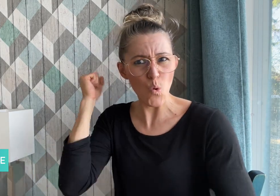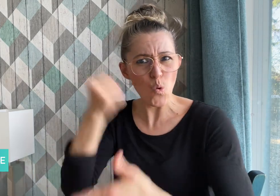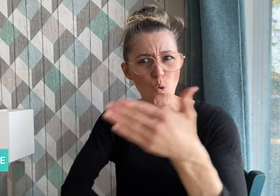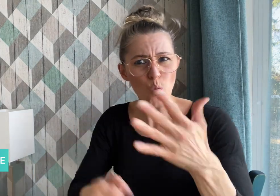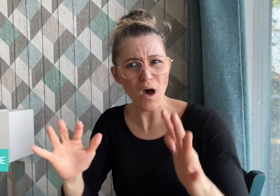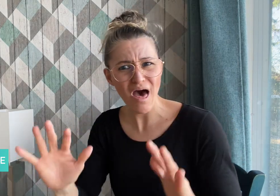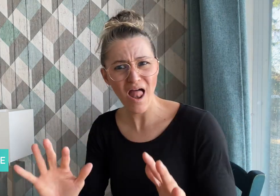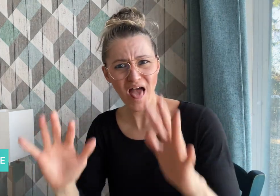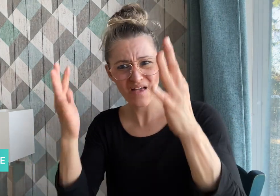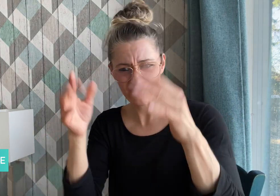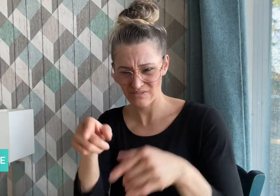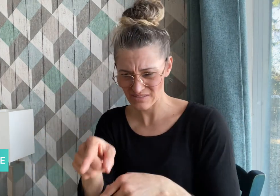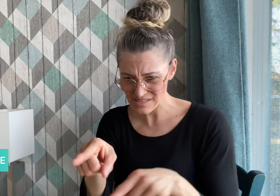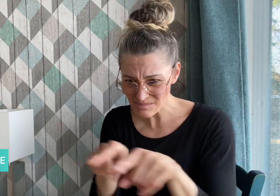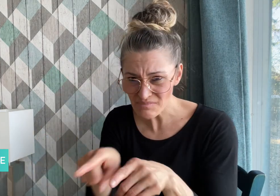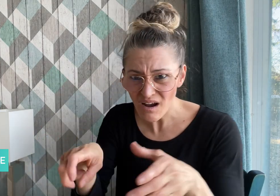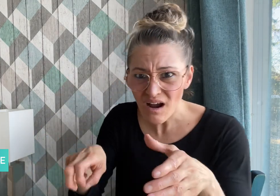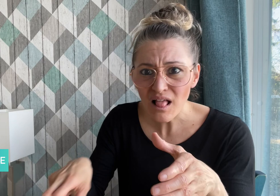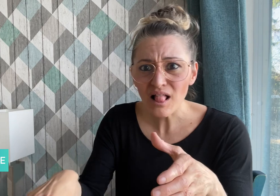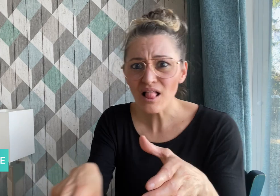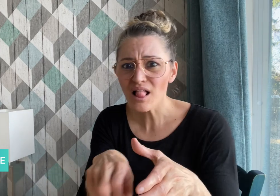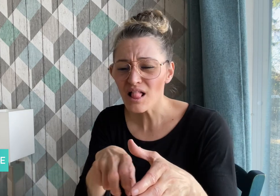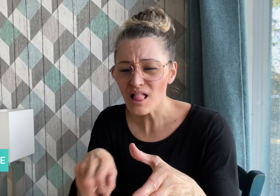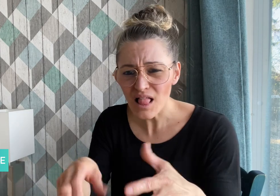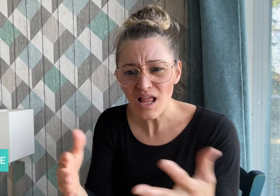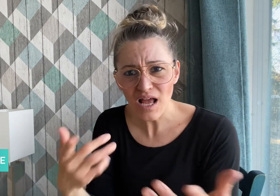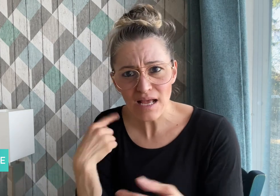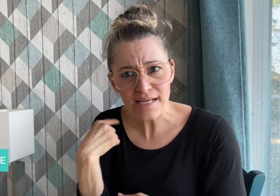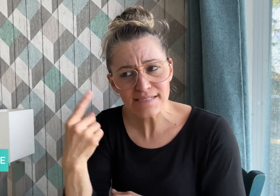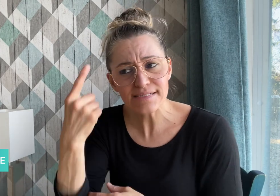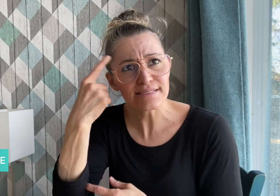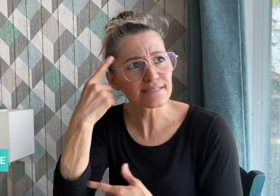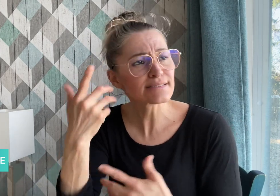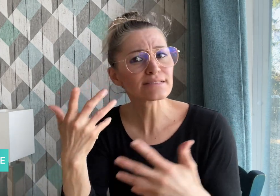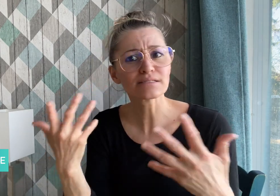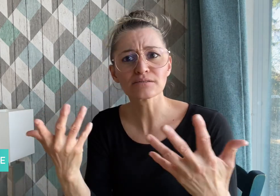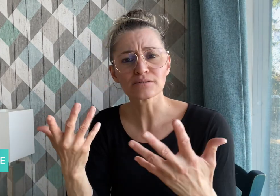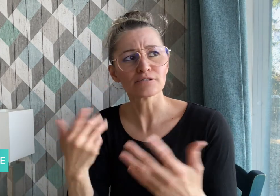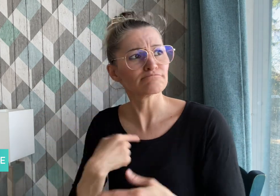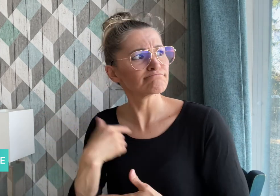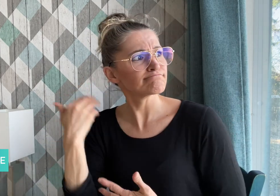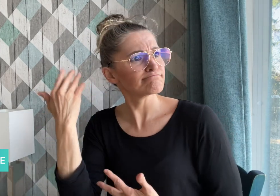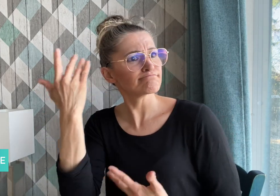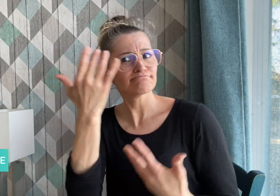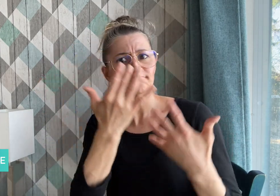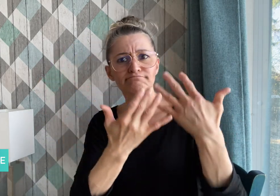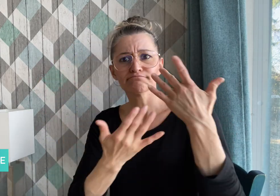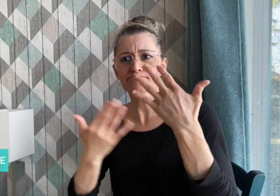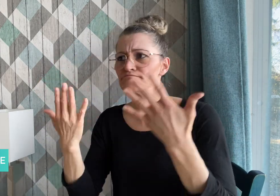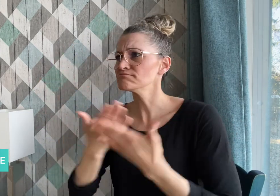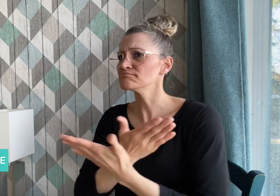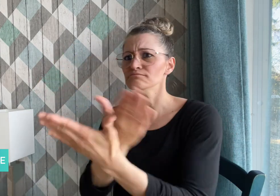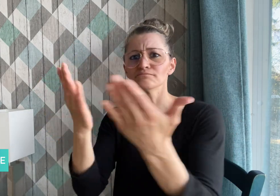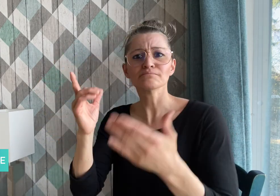like that, you know? So that makes me think also